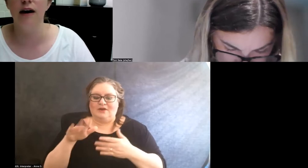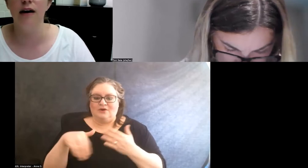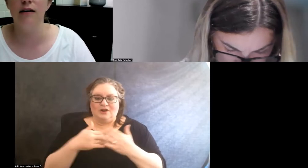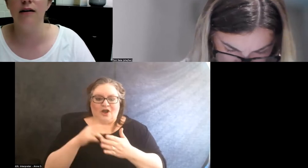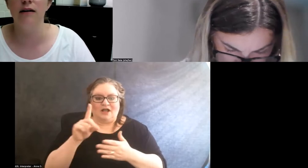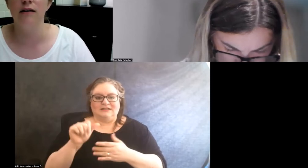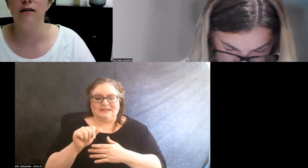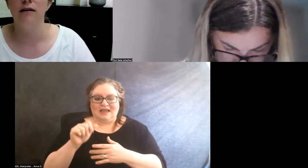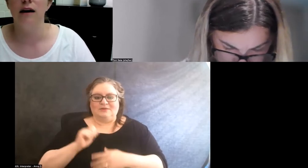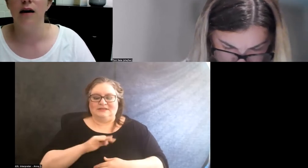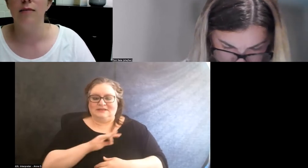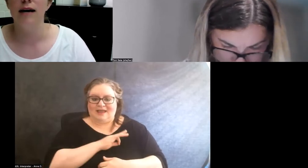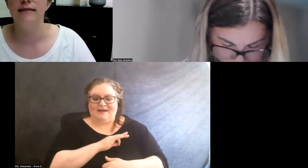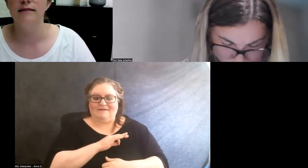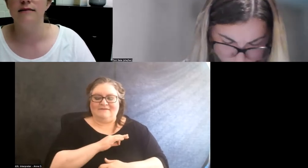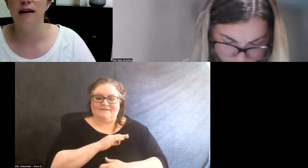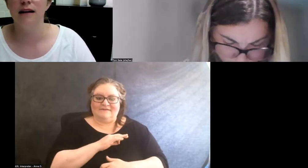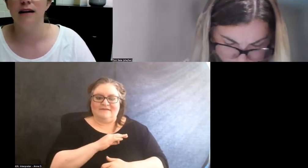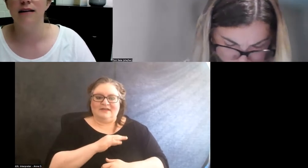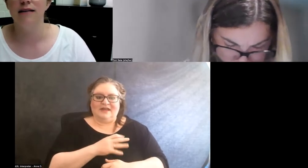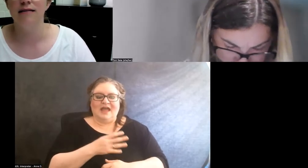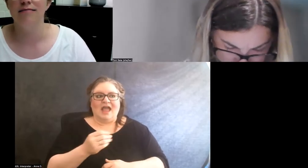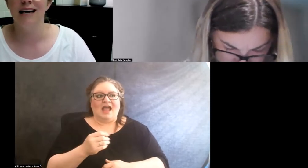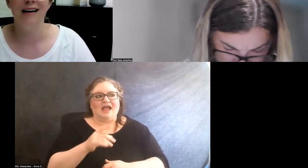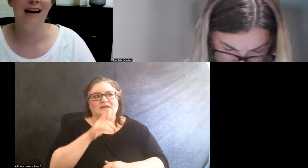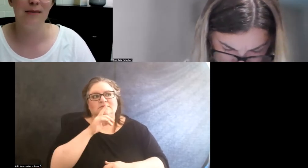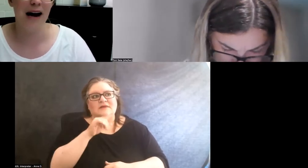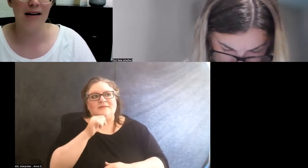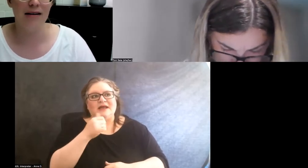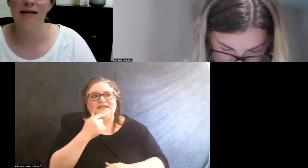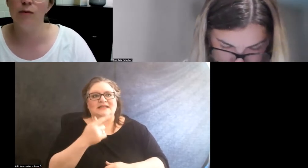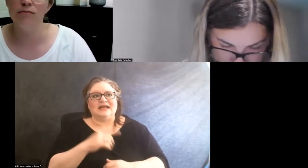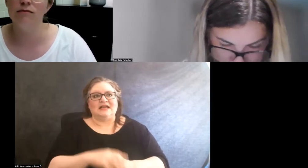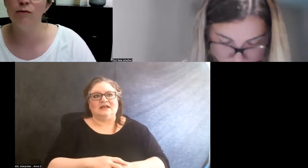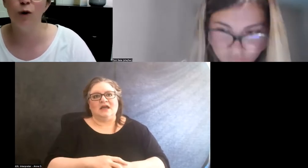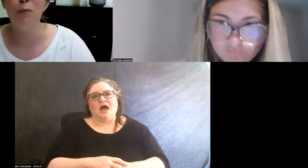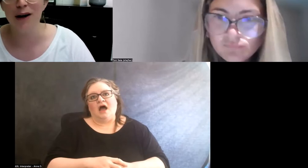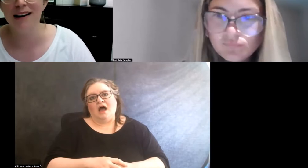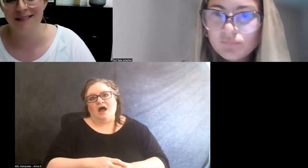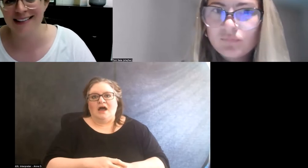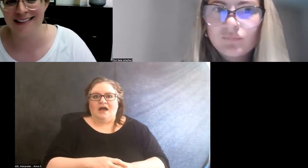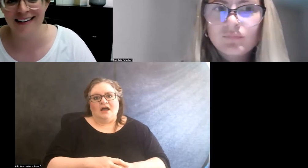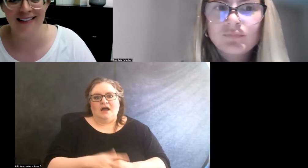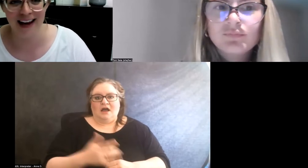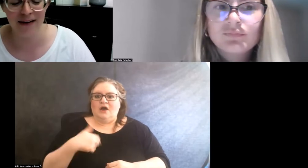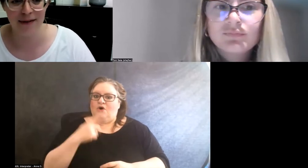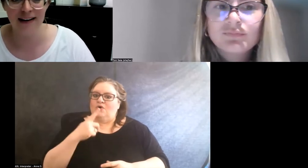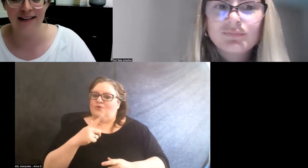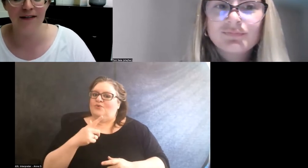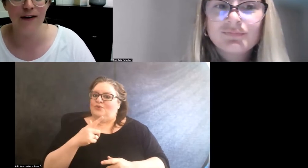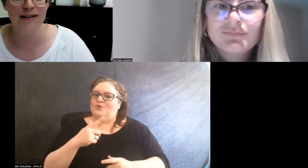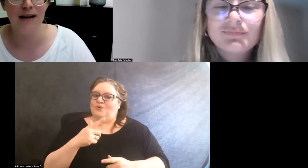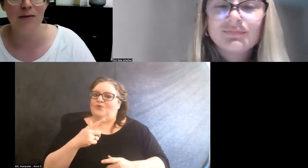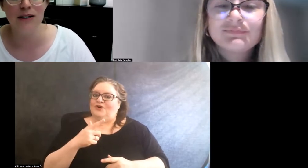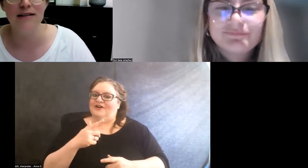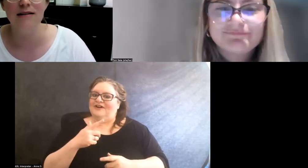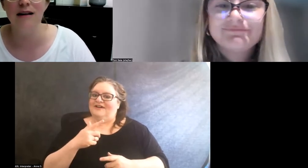And I'm not saying, yeah, I mean, we're pretty invested in that, right? Like for the same reasons,